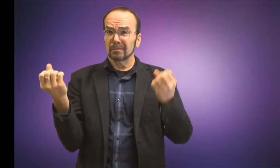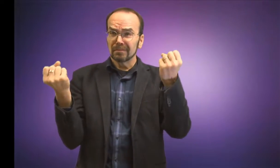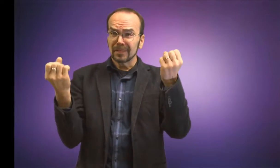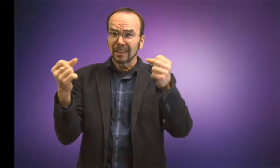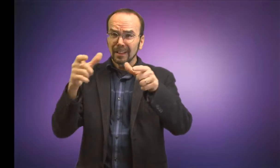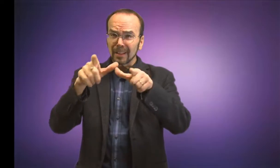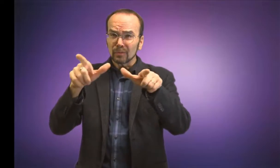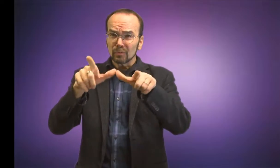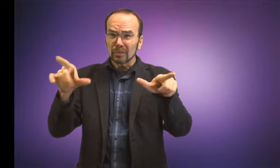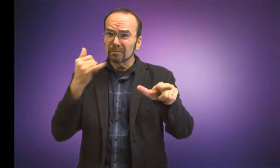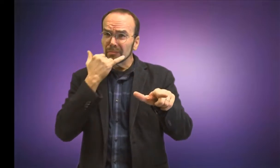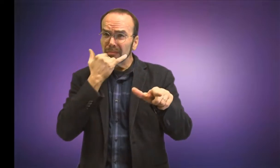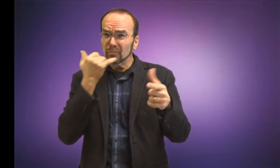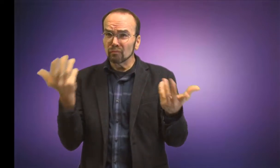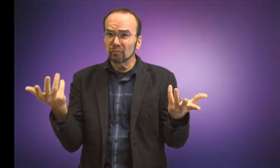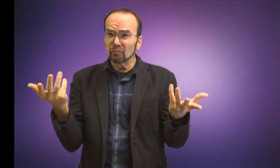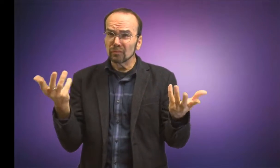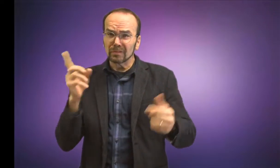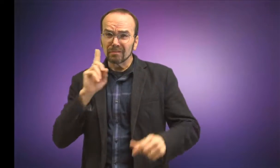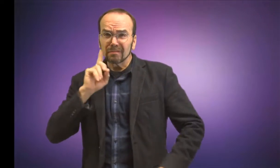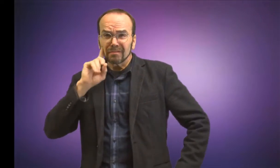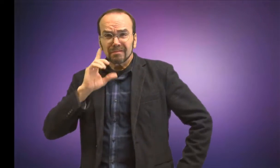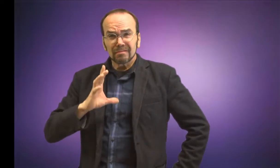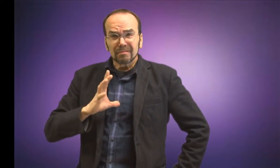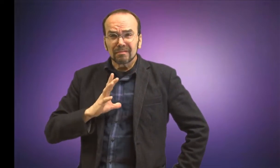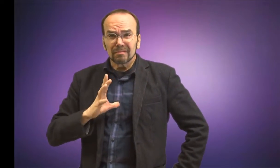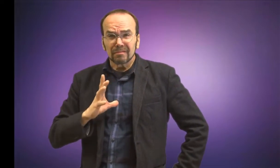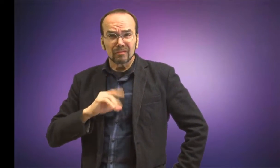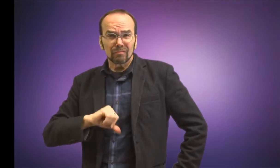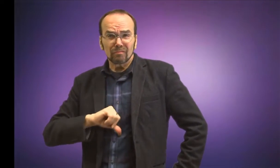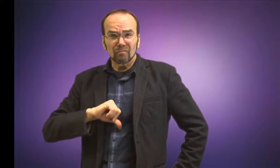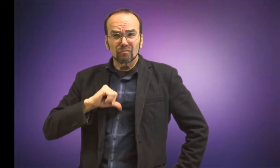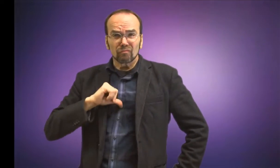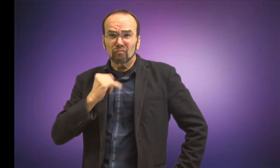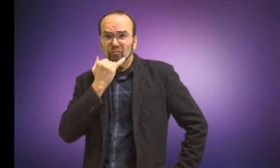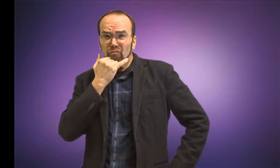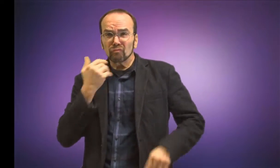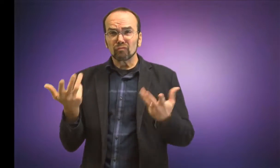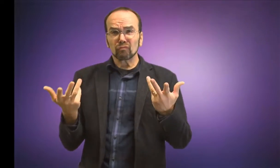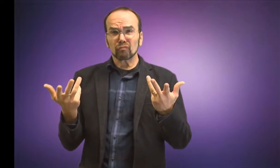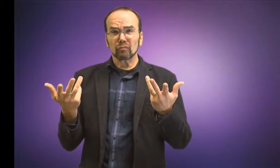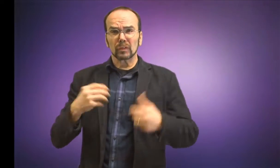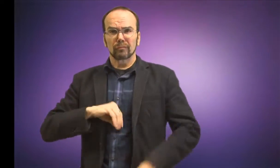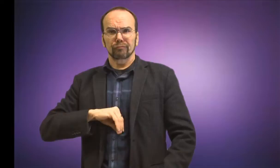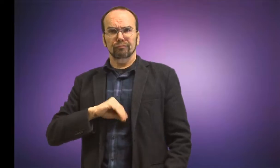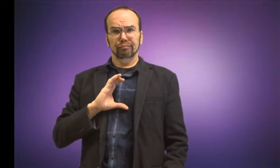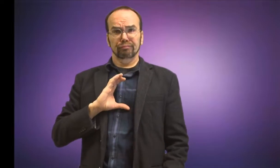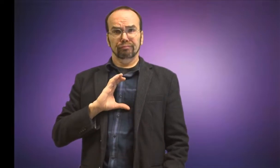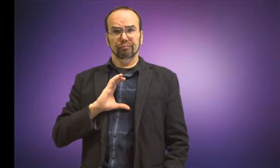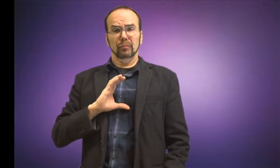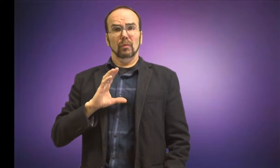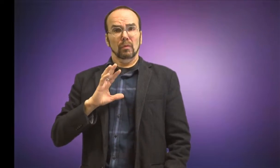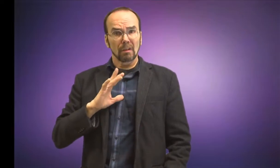American Sign Language, what's wrong with it? Being Deaf, what's wrong with it? I saw such pride. My self-esteem grew.